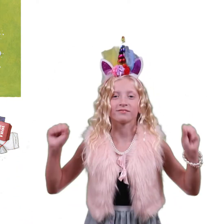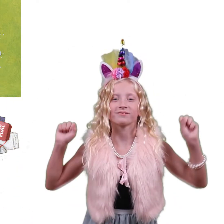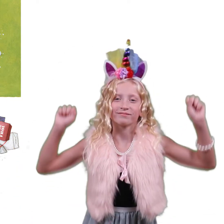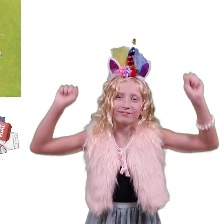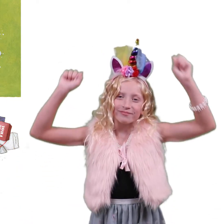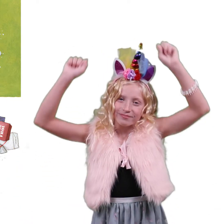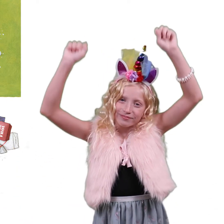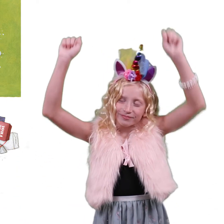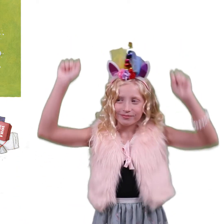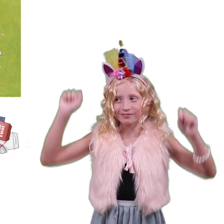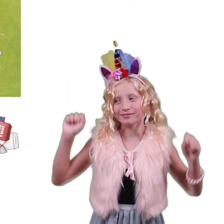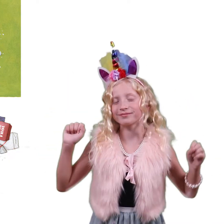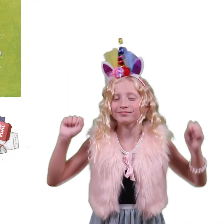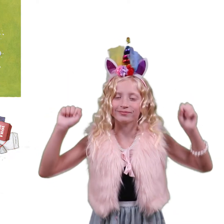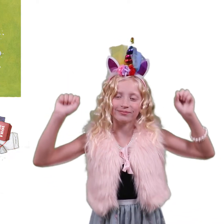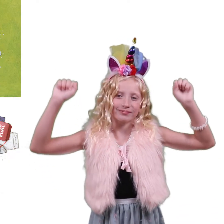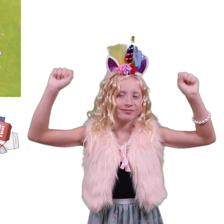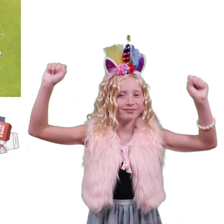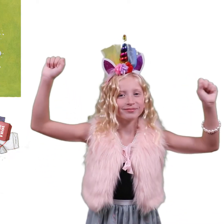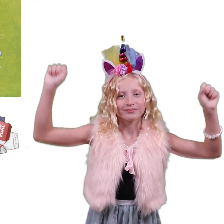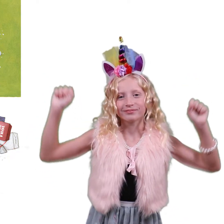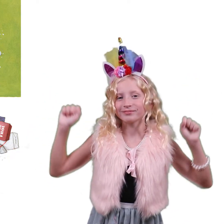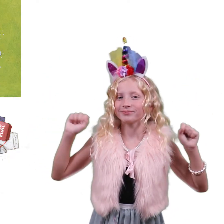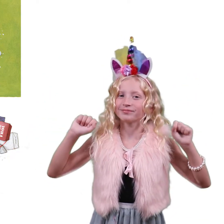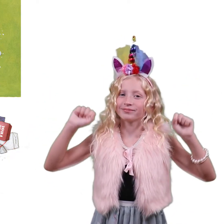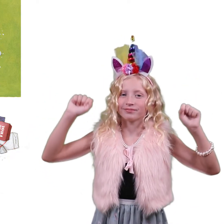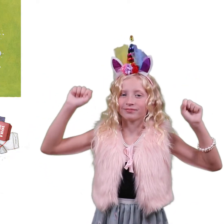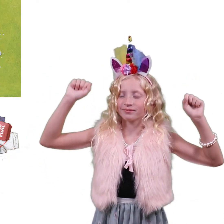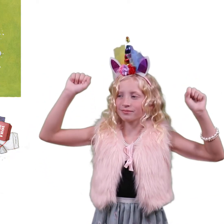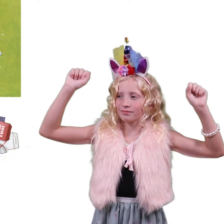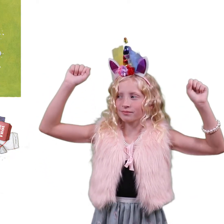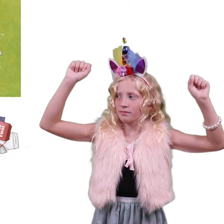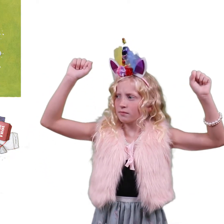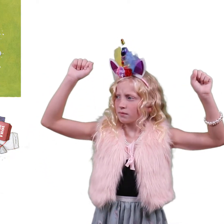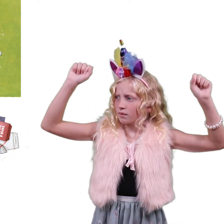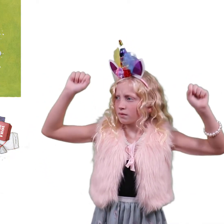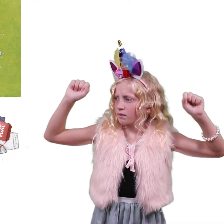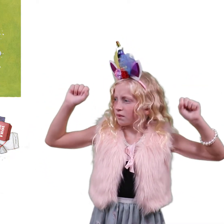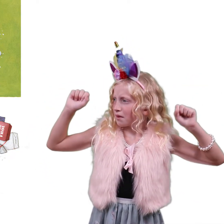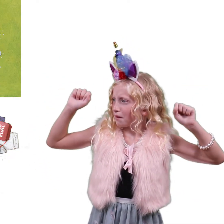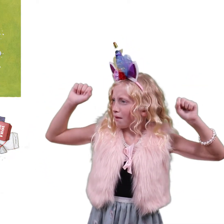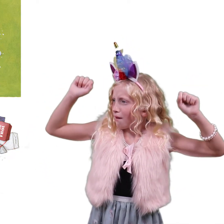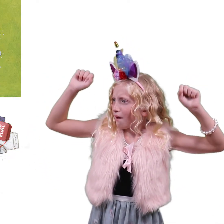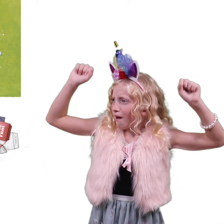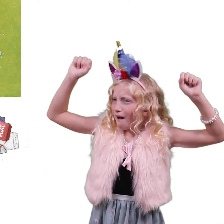*Exercising*